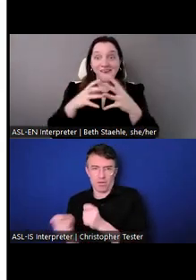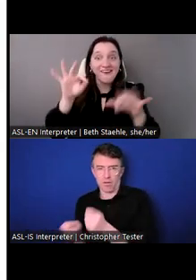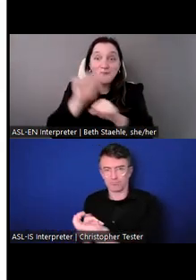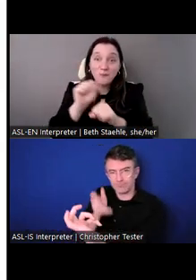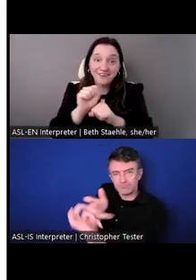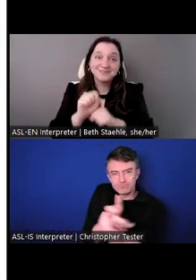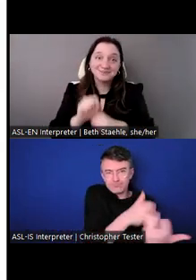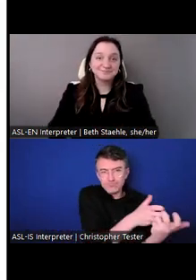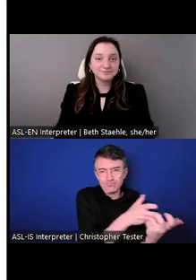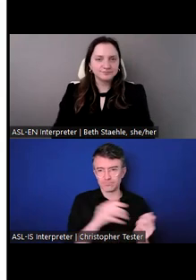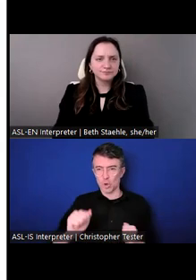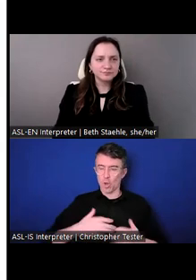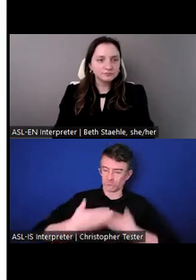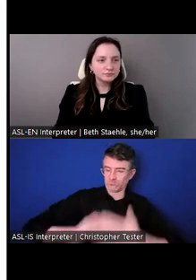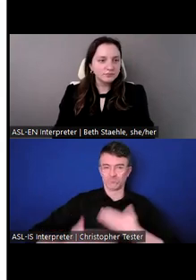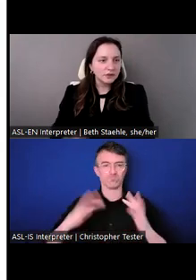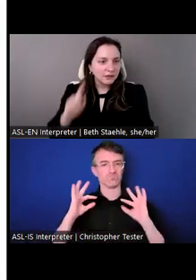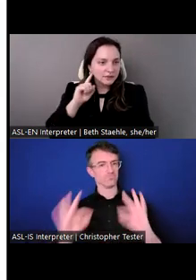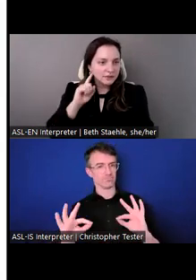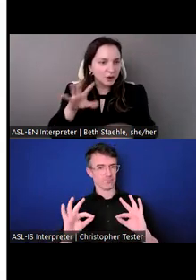Let's hop to the next slide.